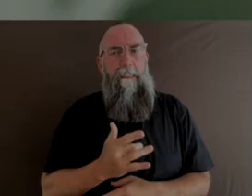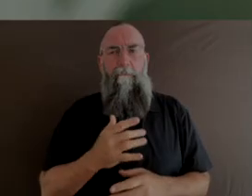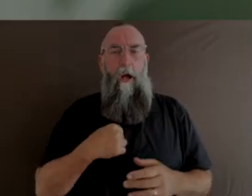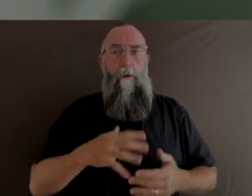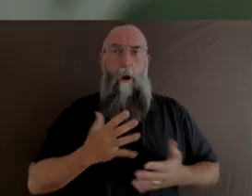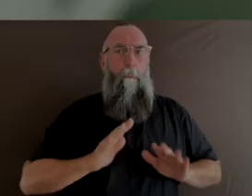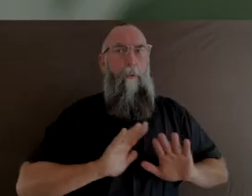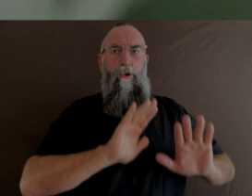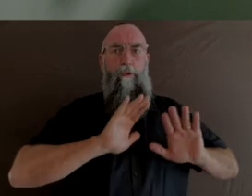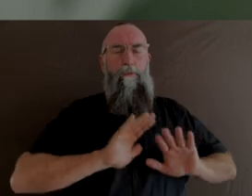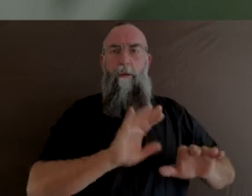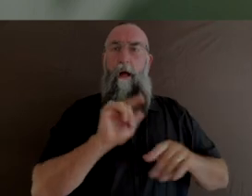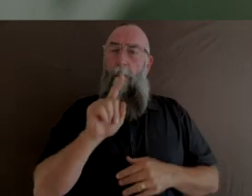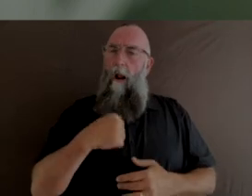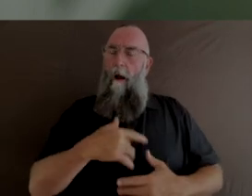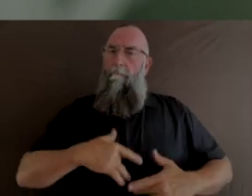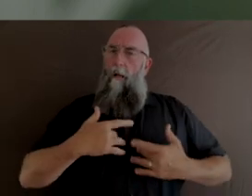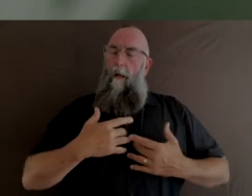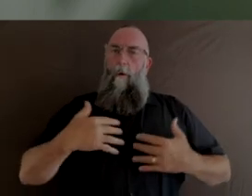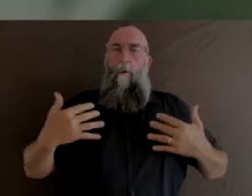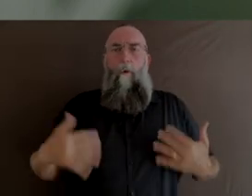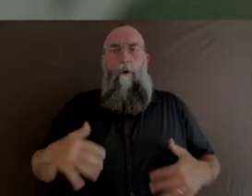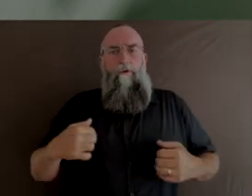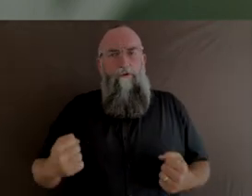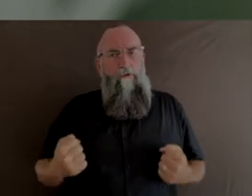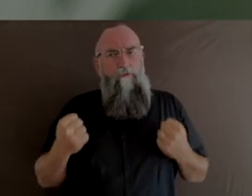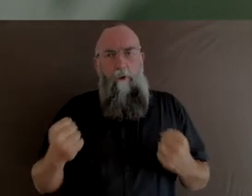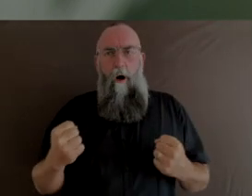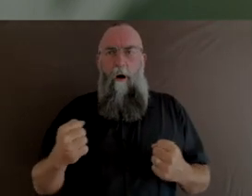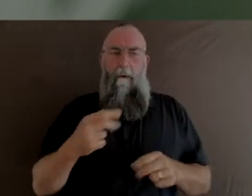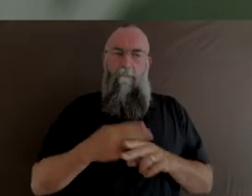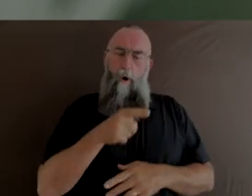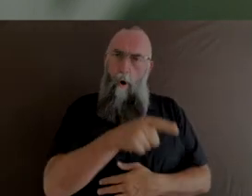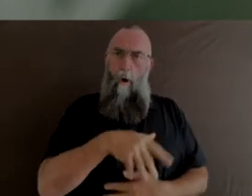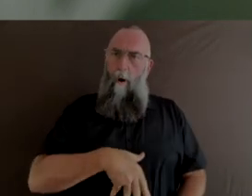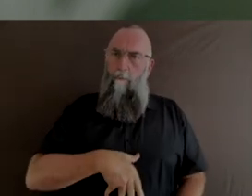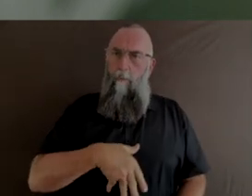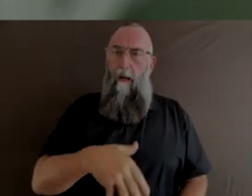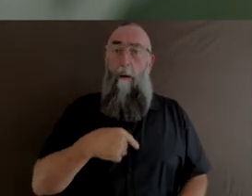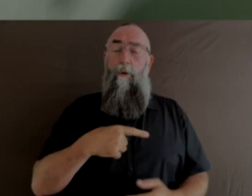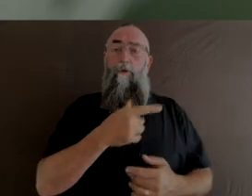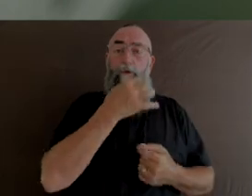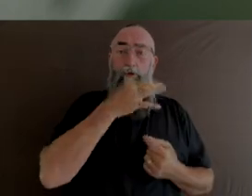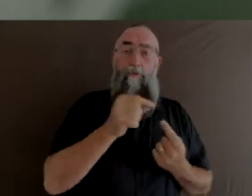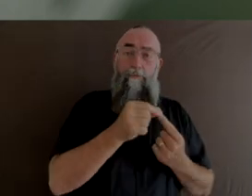But I felt really strongly that for this pregnancy, because she'd lost so many children to the system,